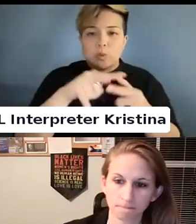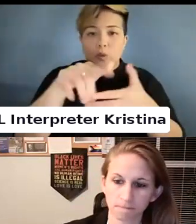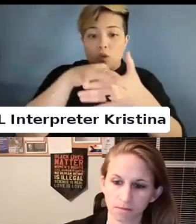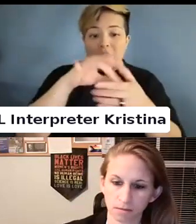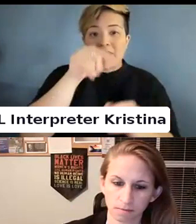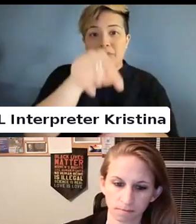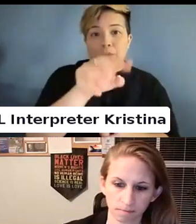webinar.